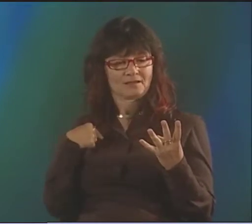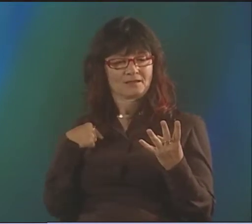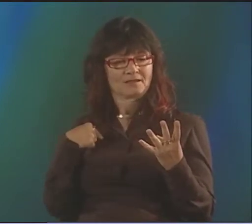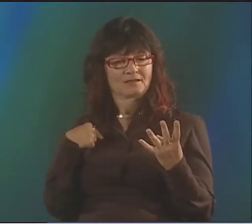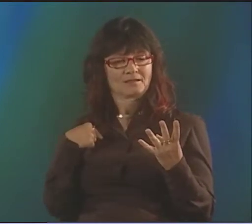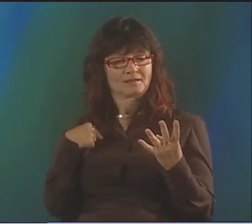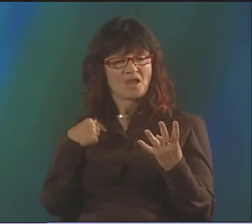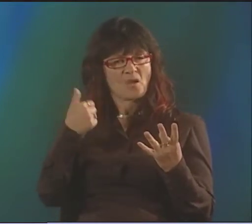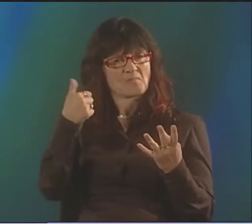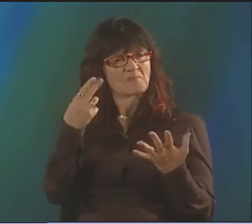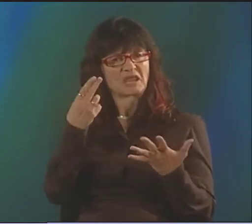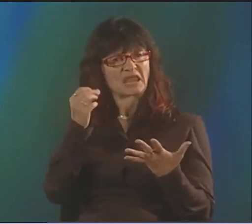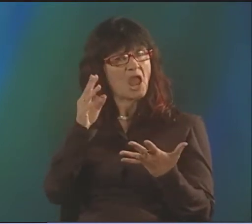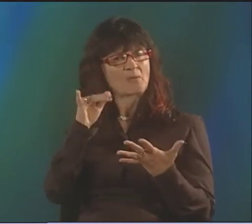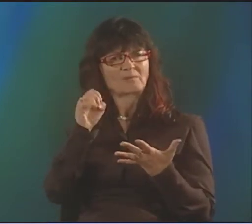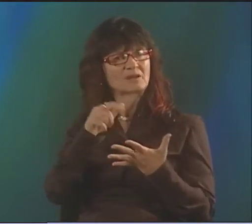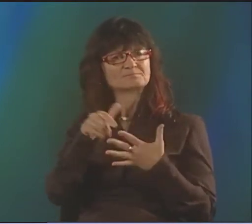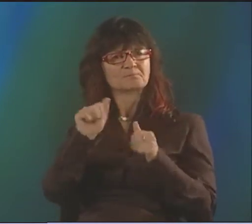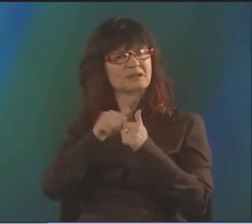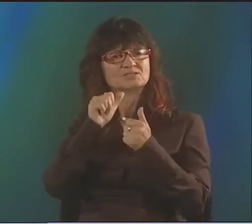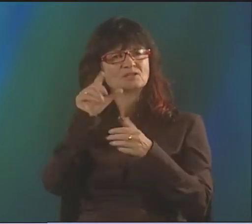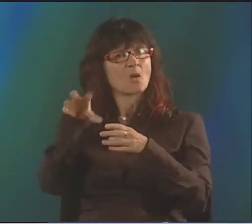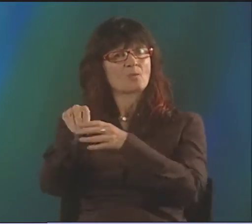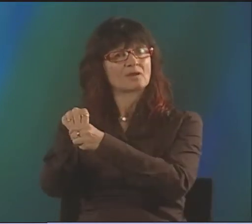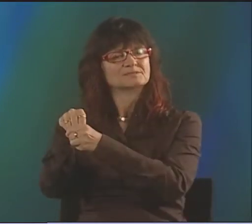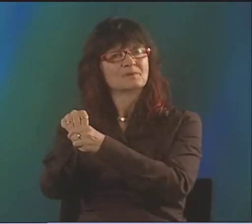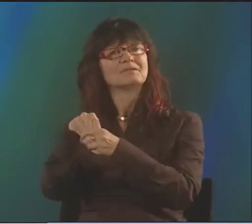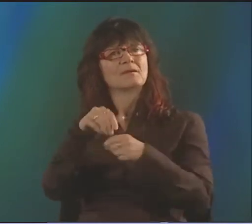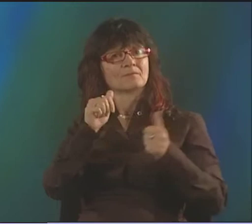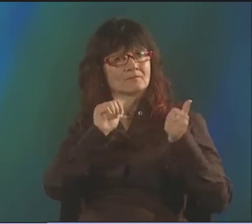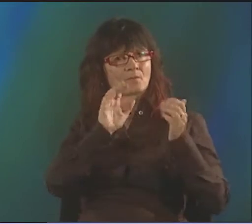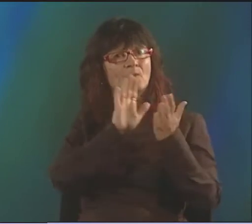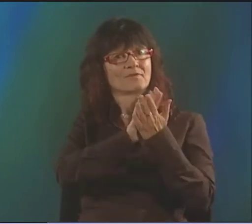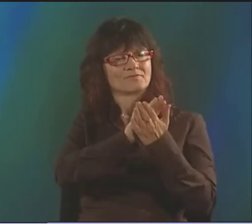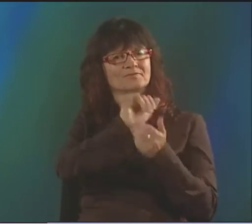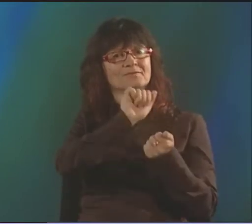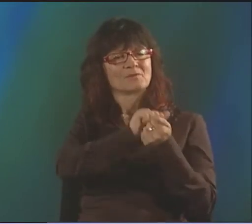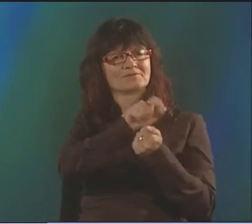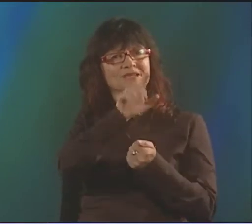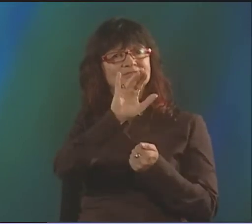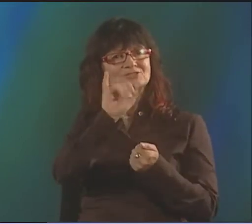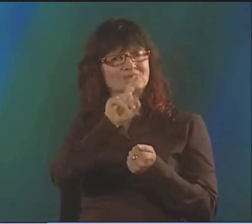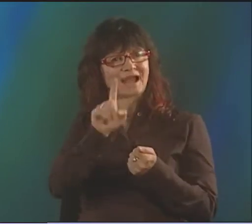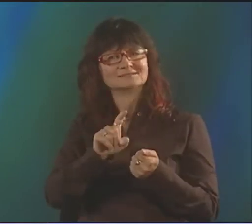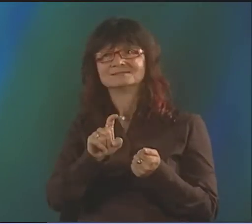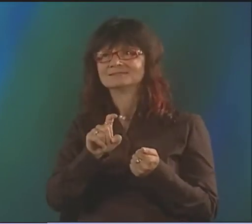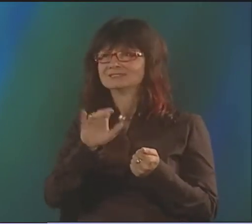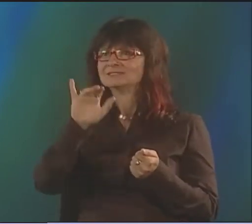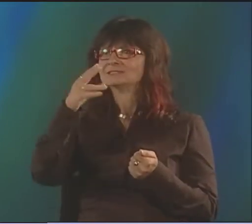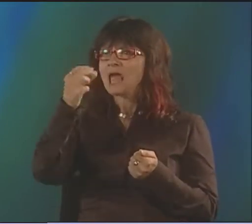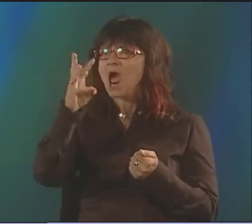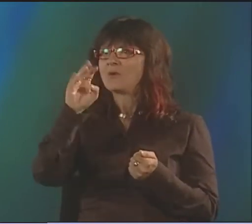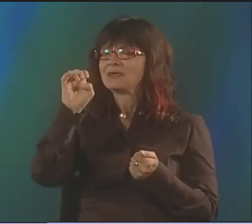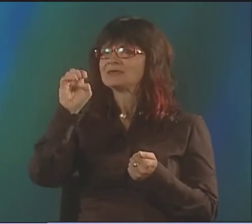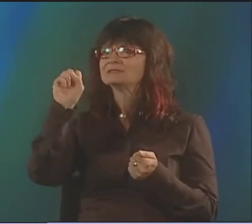PATRICK, ME. I DON'T THINK HOWIE SEAGO WAS THERE. HE WASN'T IN IT.